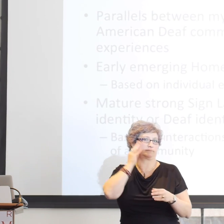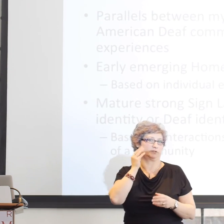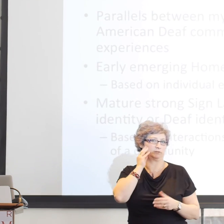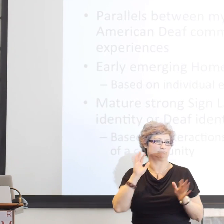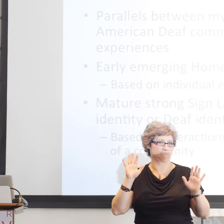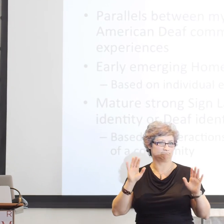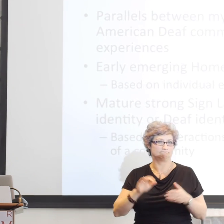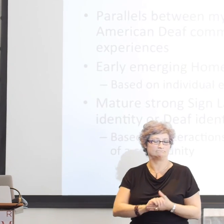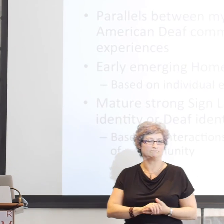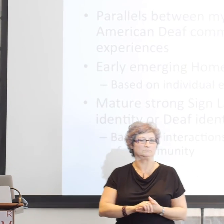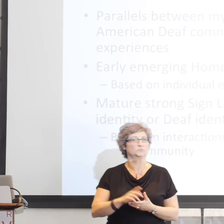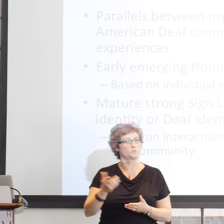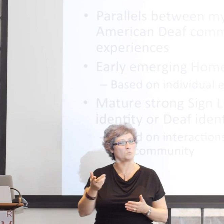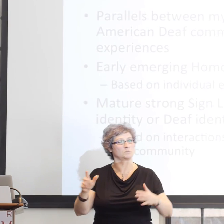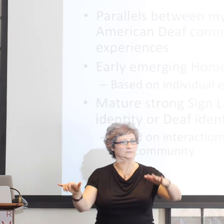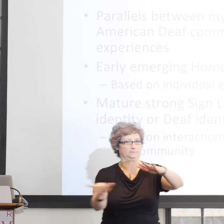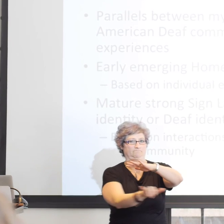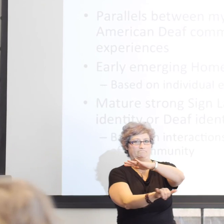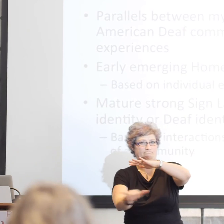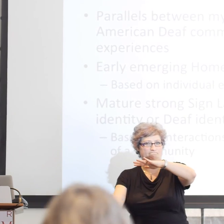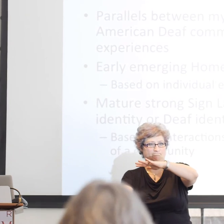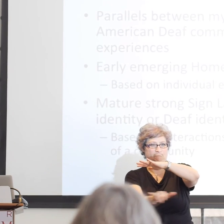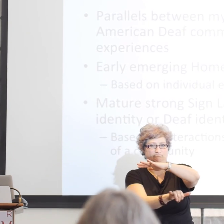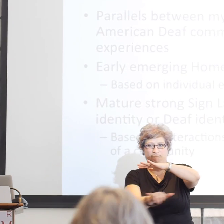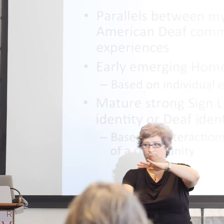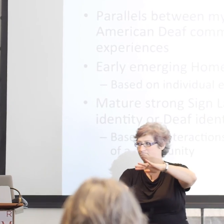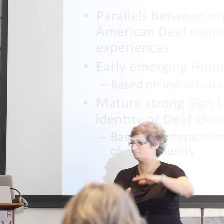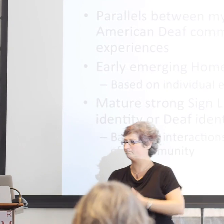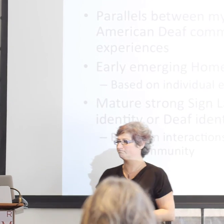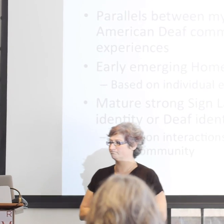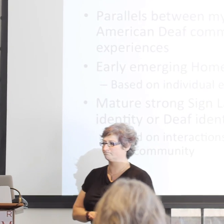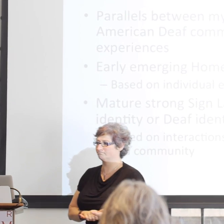In contrast to that mature, strong, sign language identity.